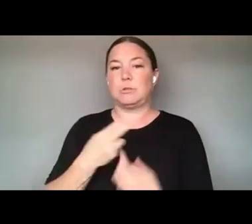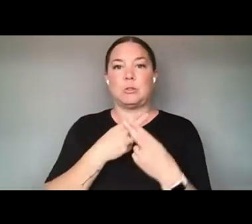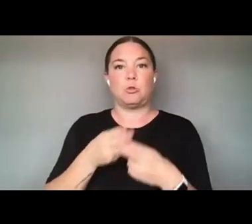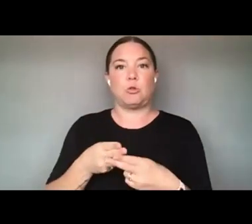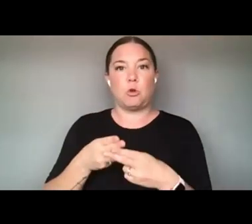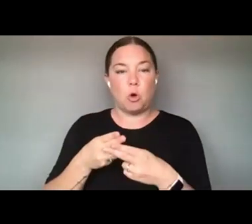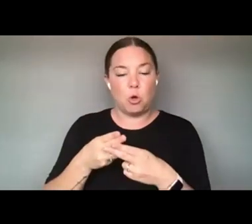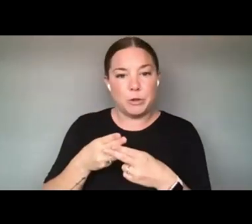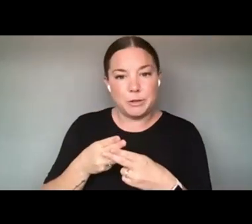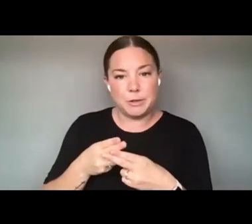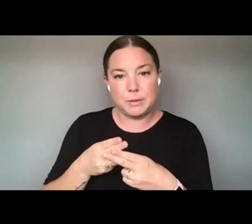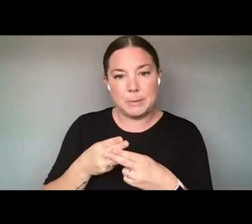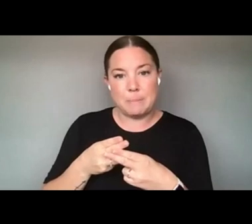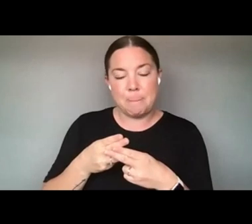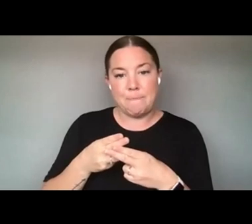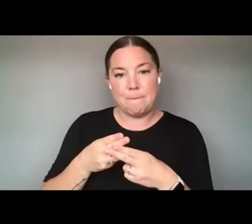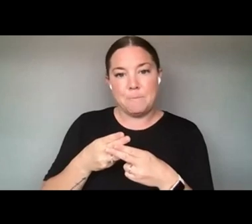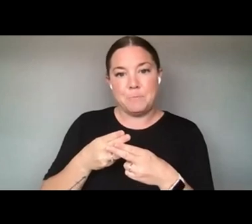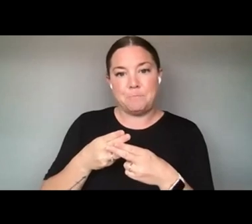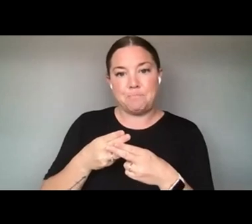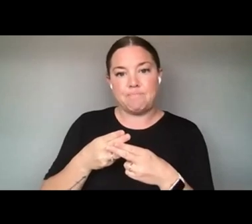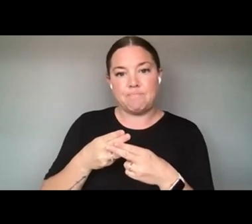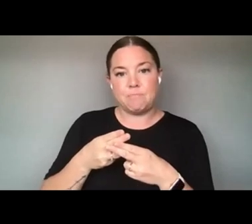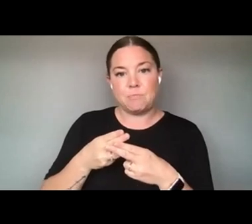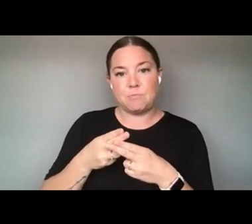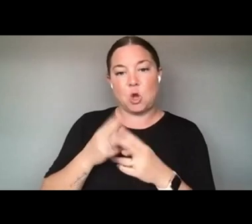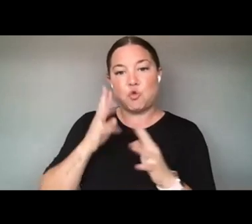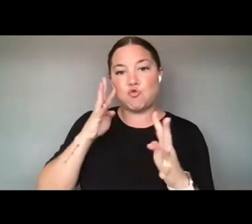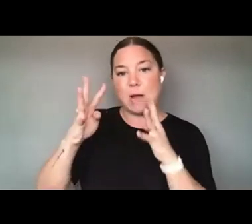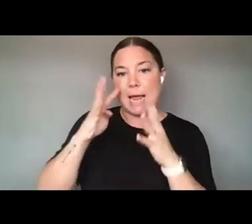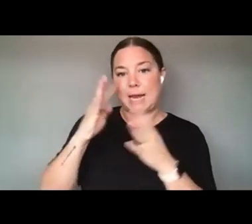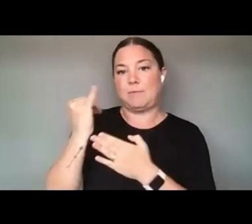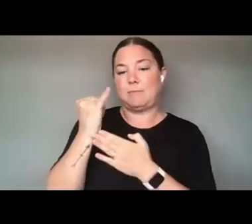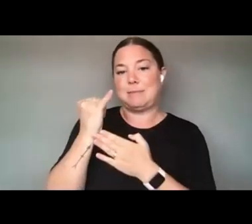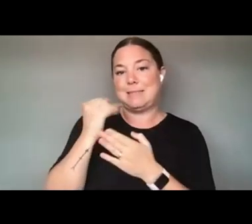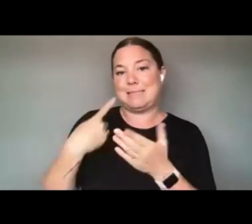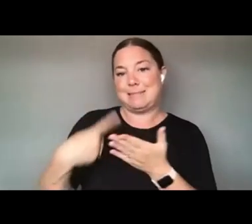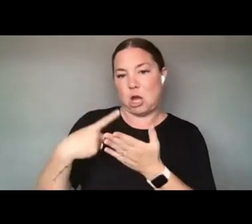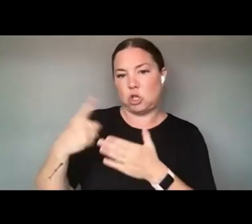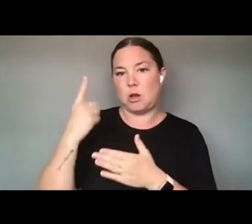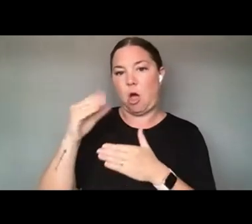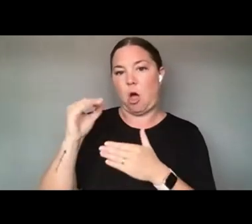IT'S A PUBLICATION AND I WANT TO INVITE SARAH WALLIS IN TO TALK A LITTLE BIT ABOUT THAT.